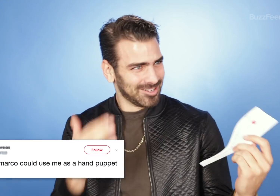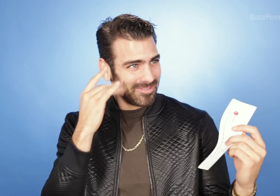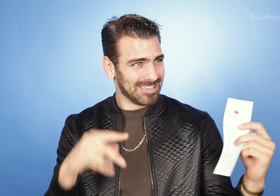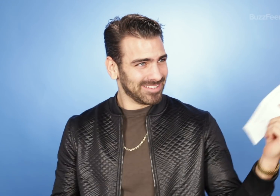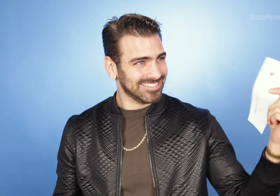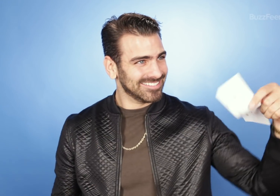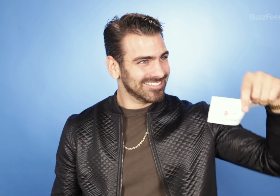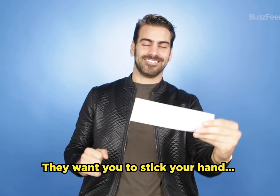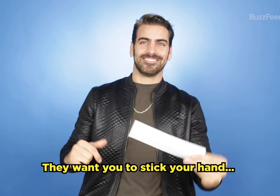Do you know what that means?